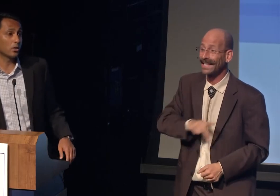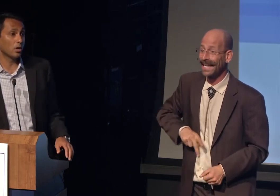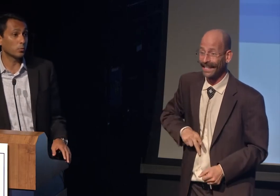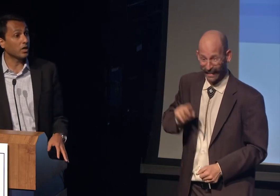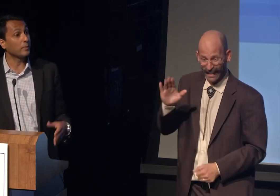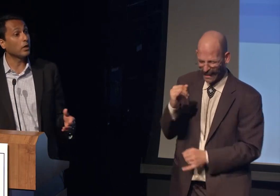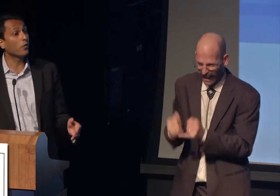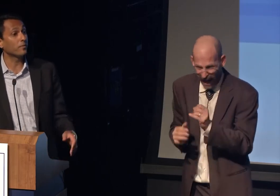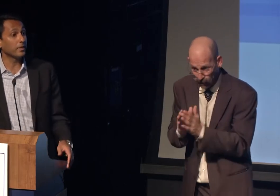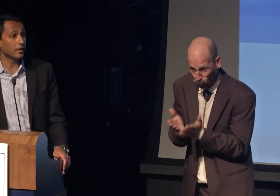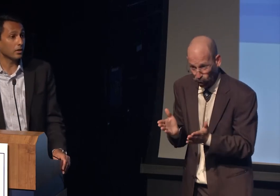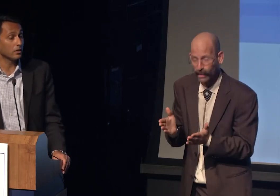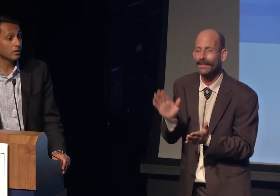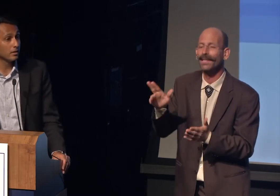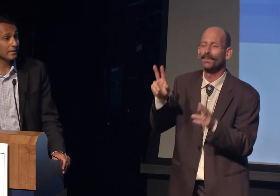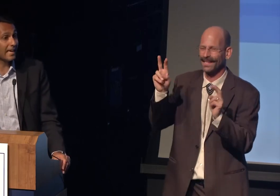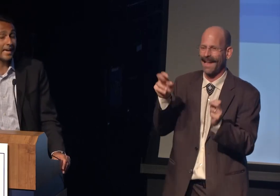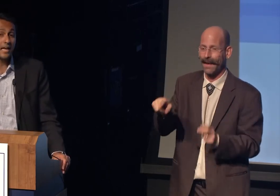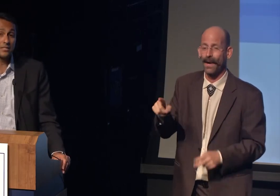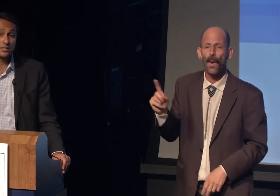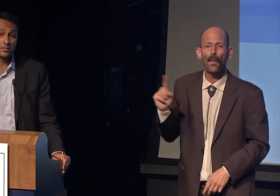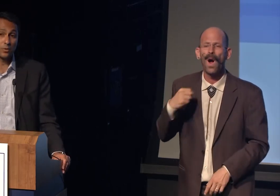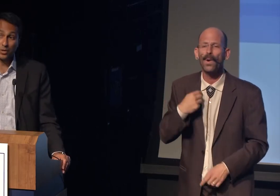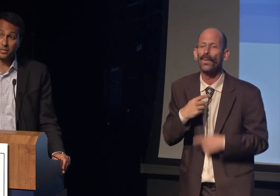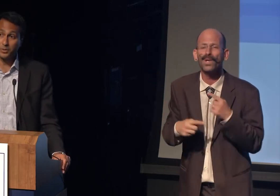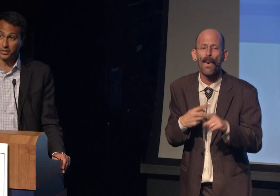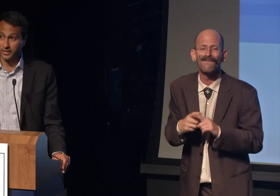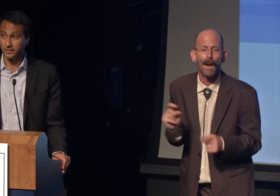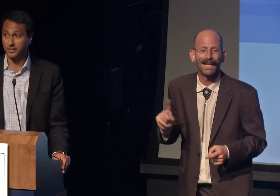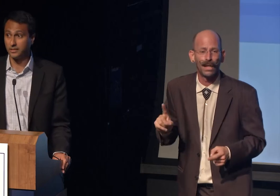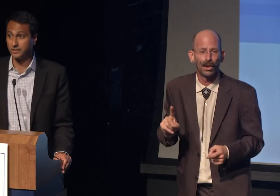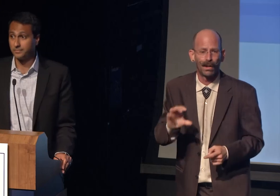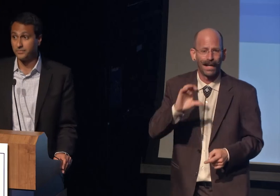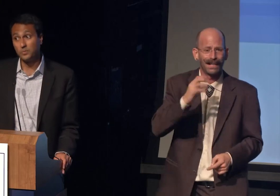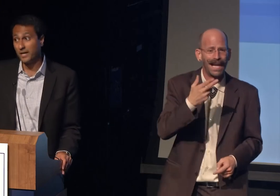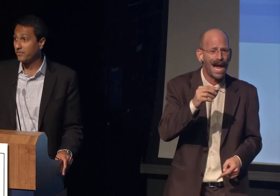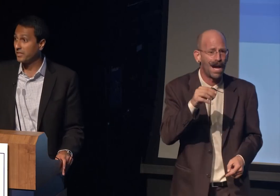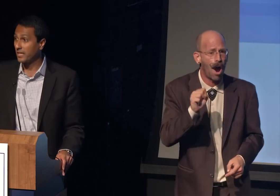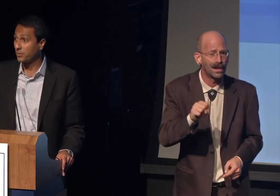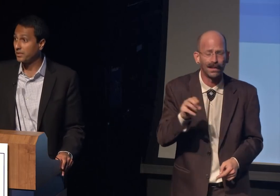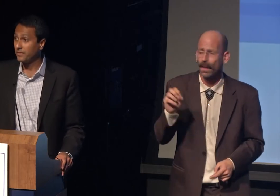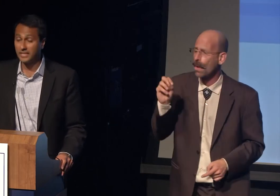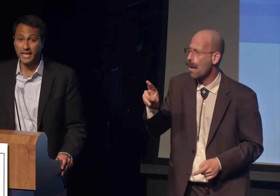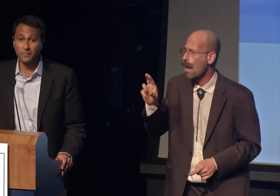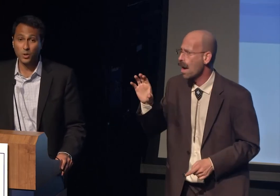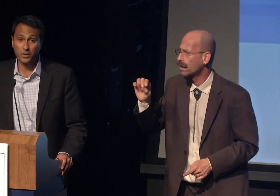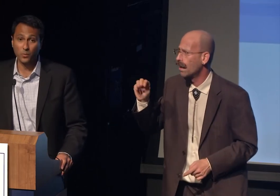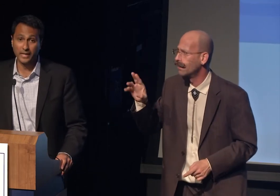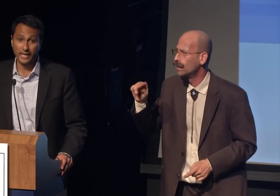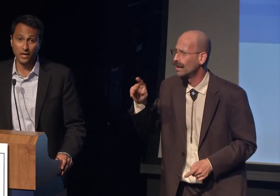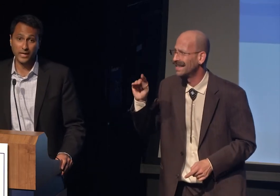called "Where do we go from here? Chaos or Community." You might feel we're living in that moment right now.